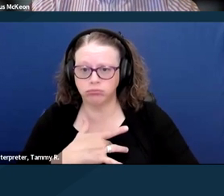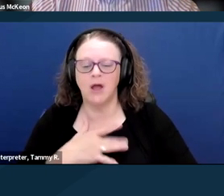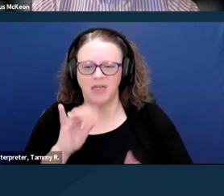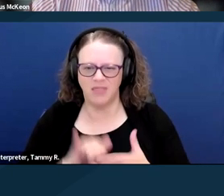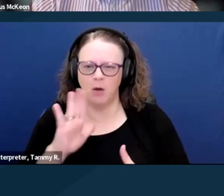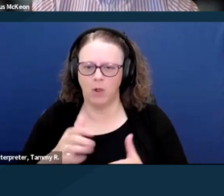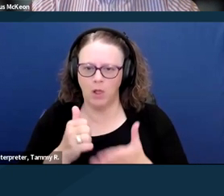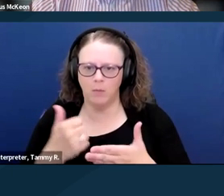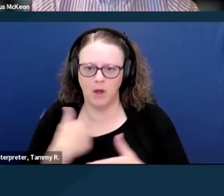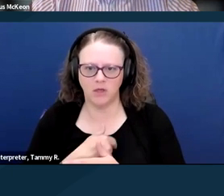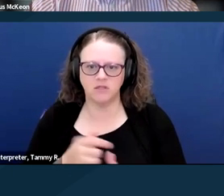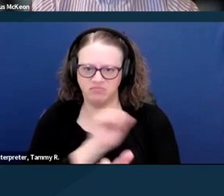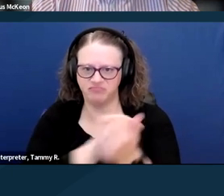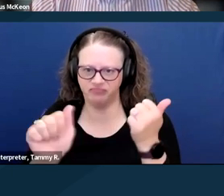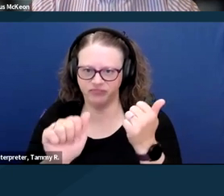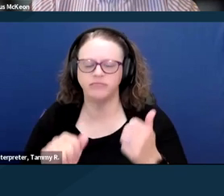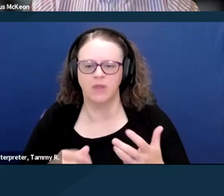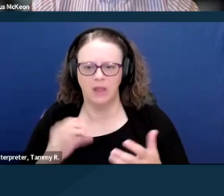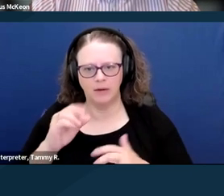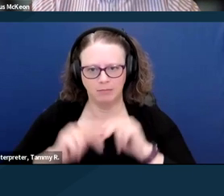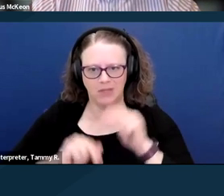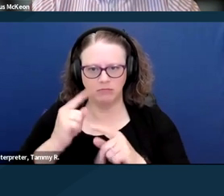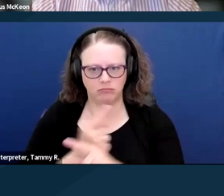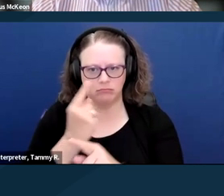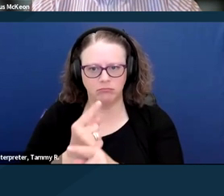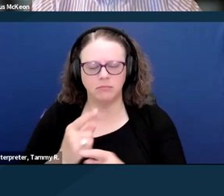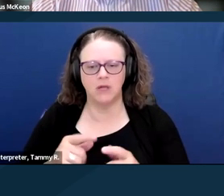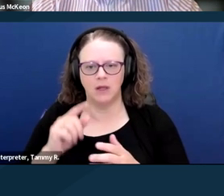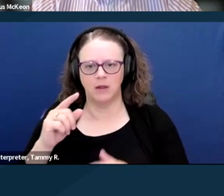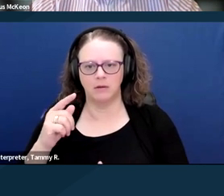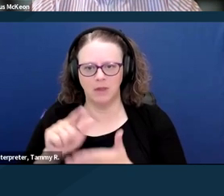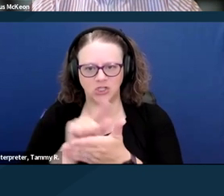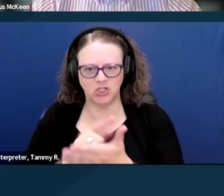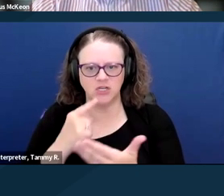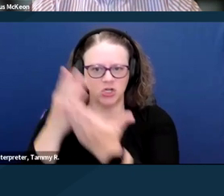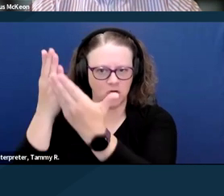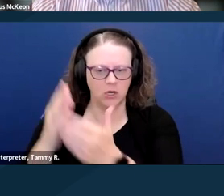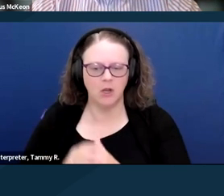that's gonna help us to build this legislation. So we introduced the American Quality